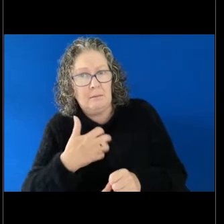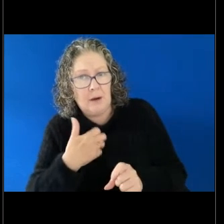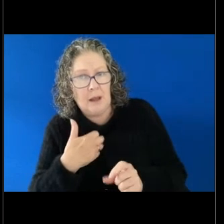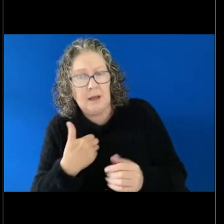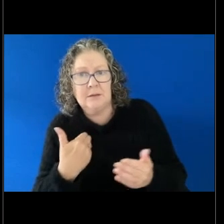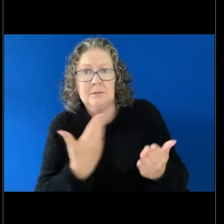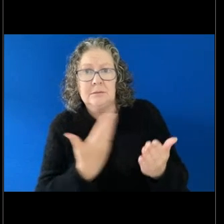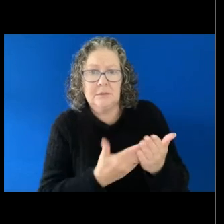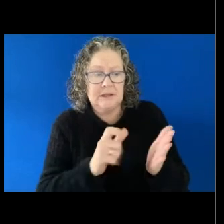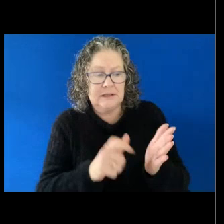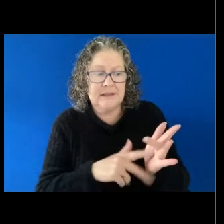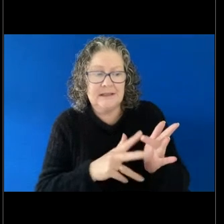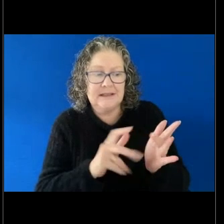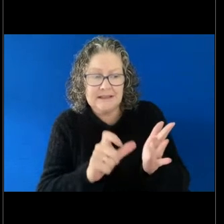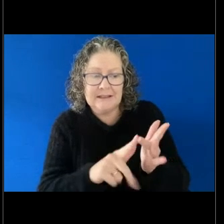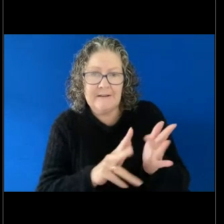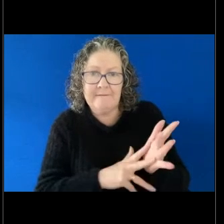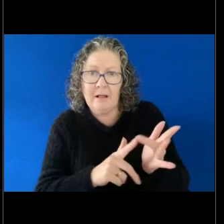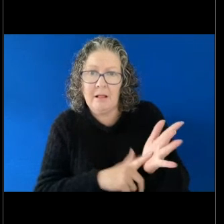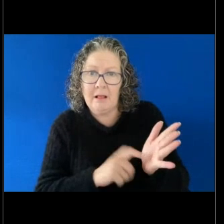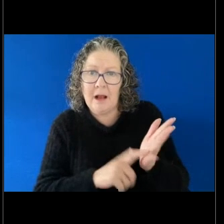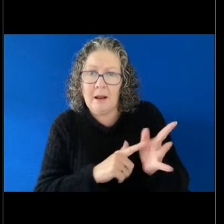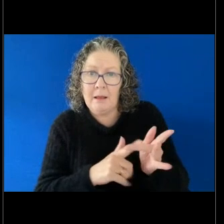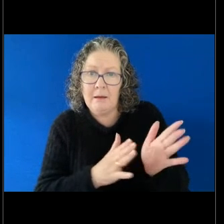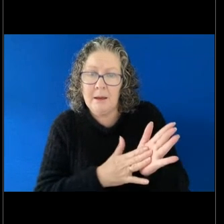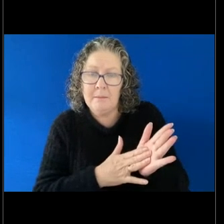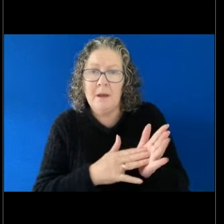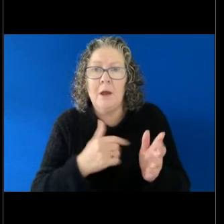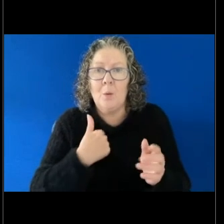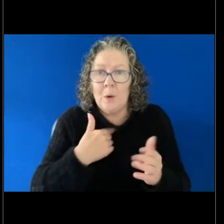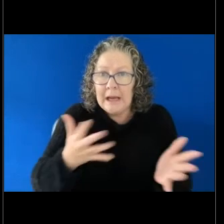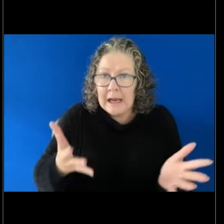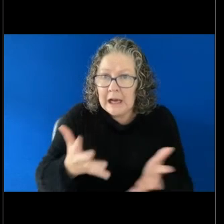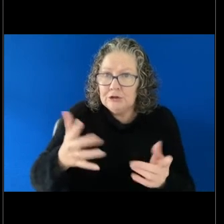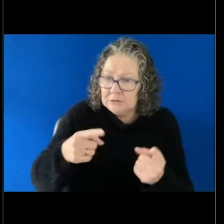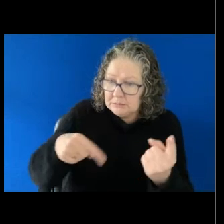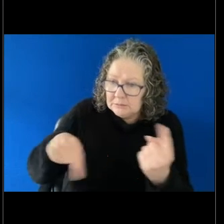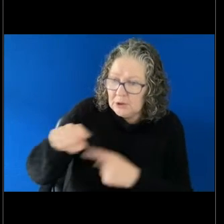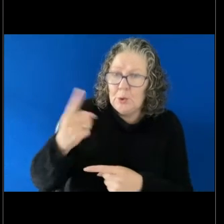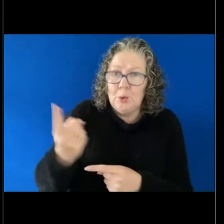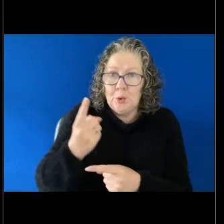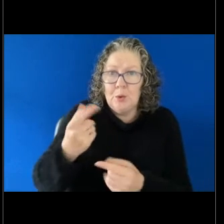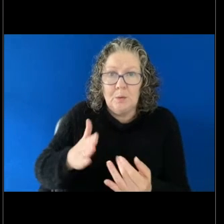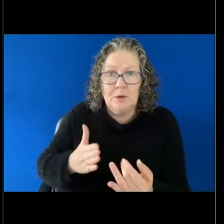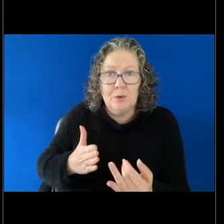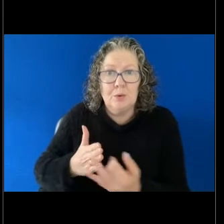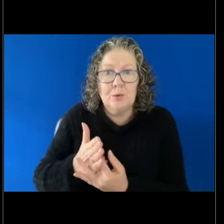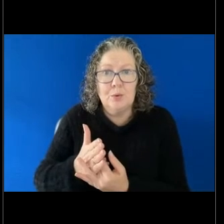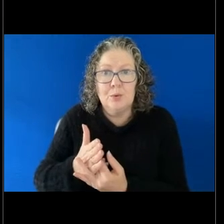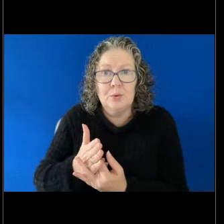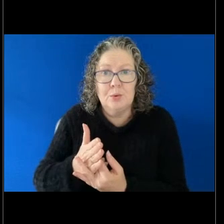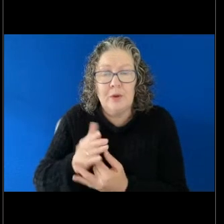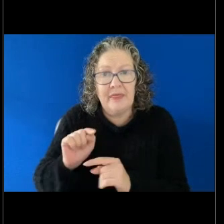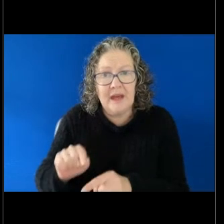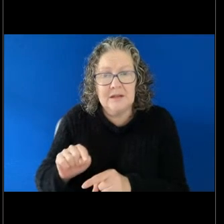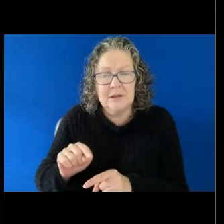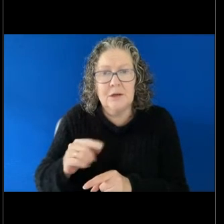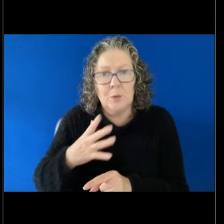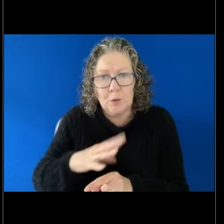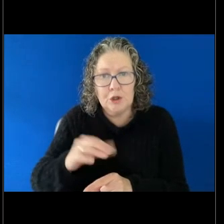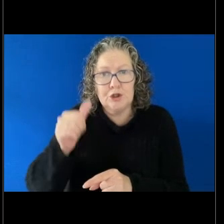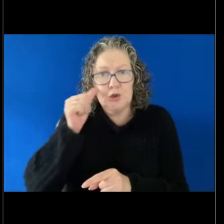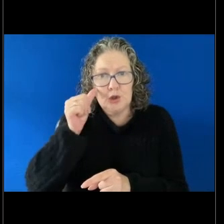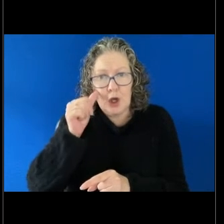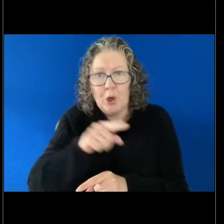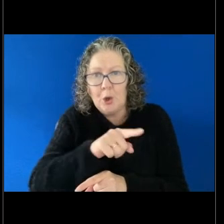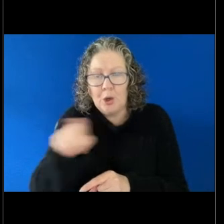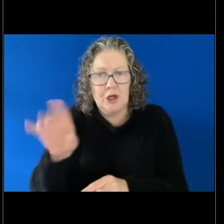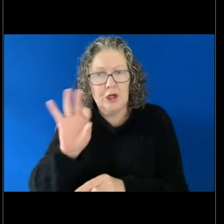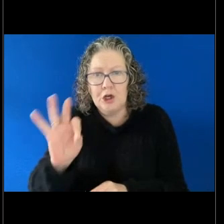encourage people who've experienced this to know that there is no shame in pursuing the